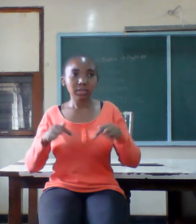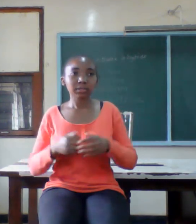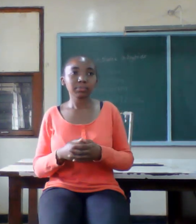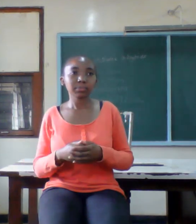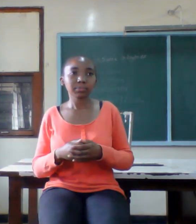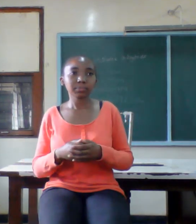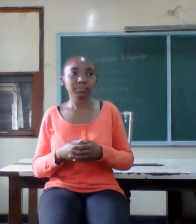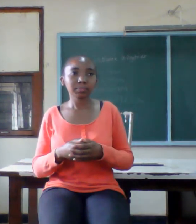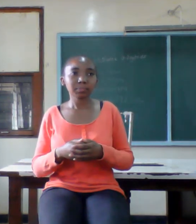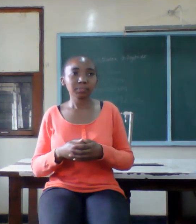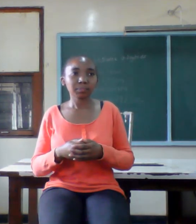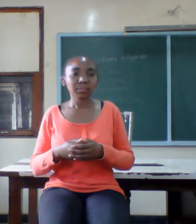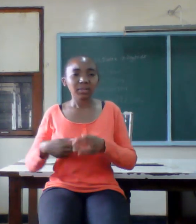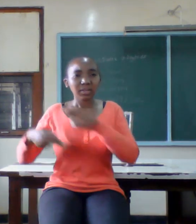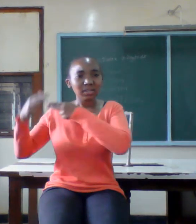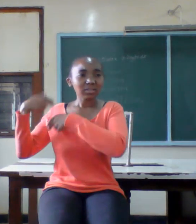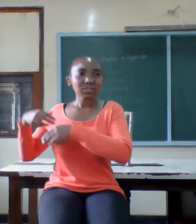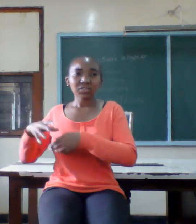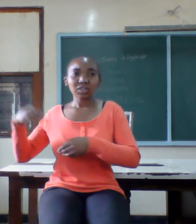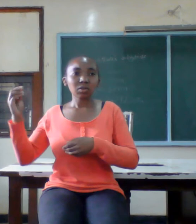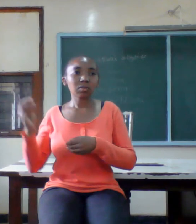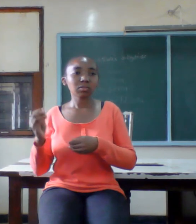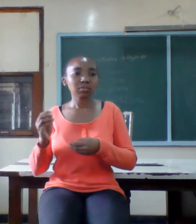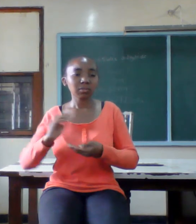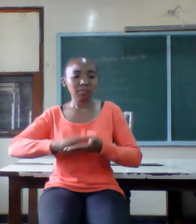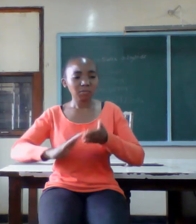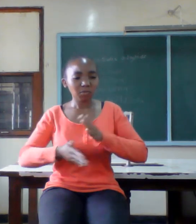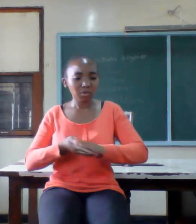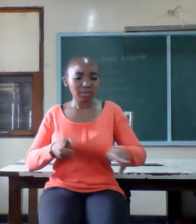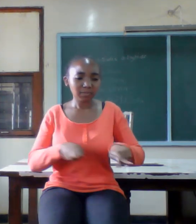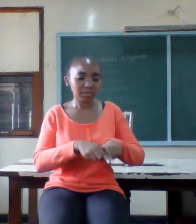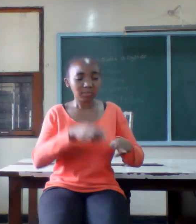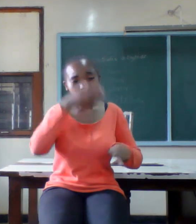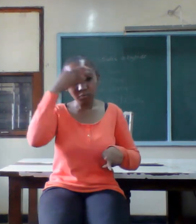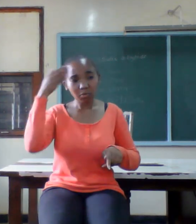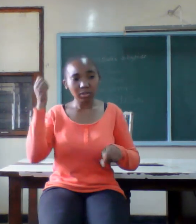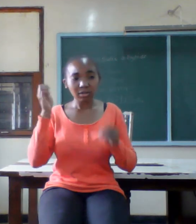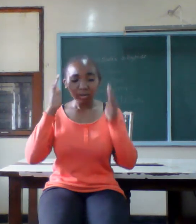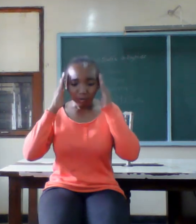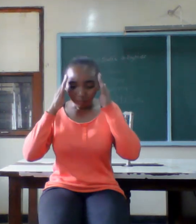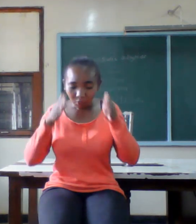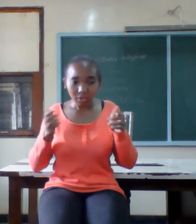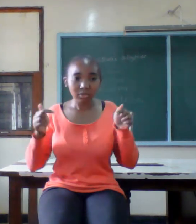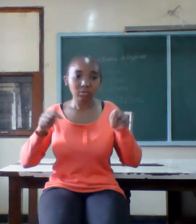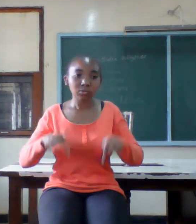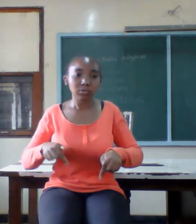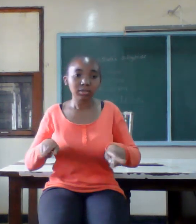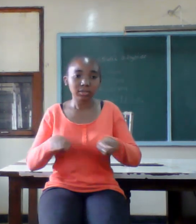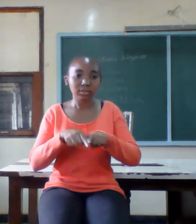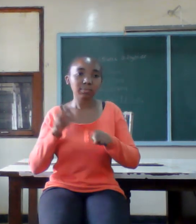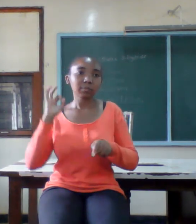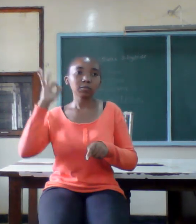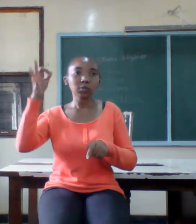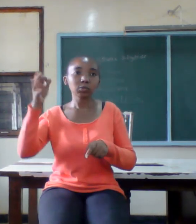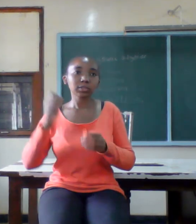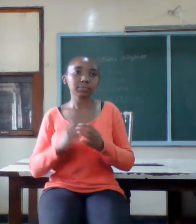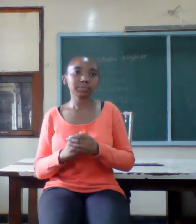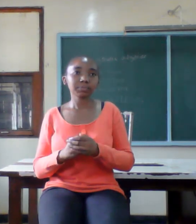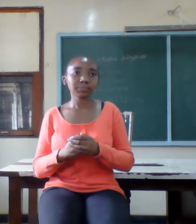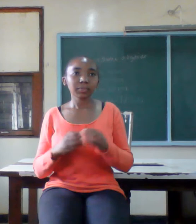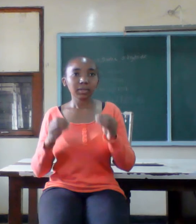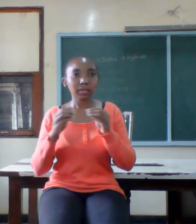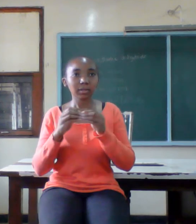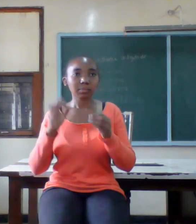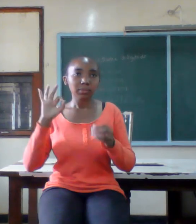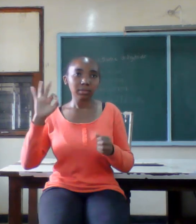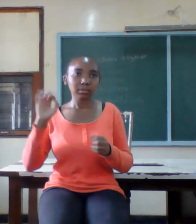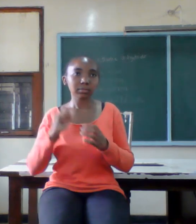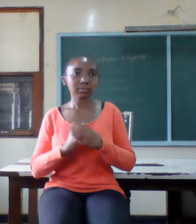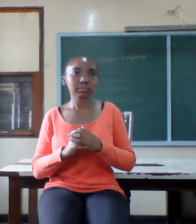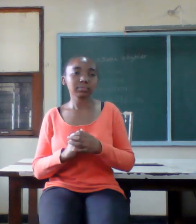have passed away forgive and forget focus on the present and the future sacred three every marriage